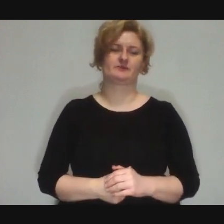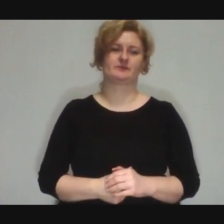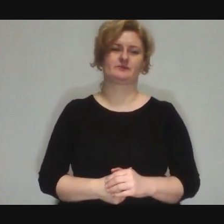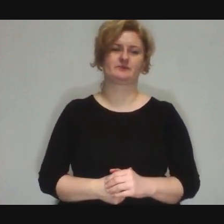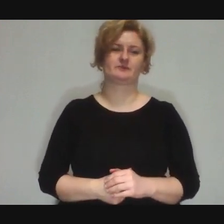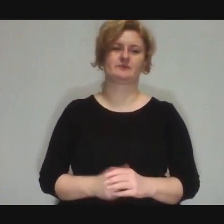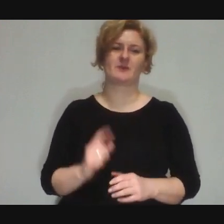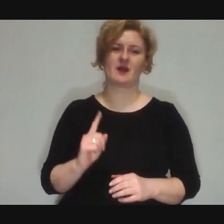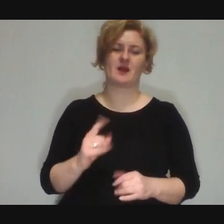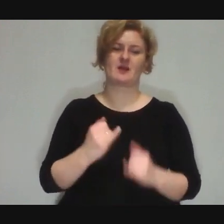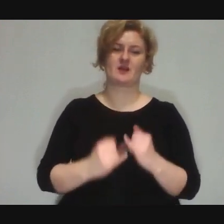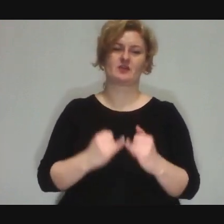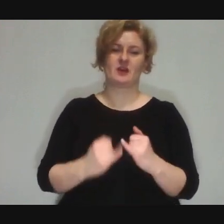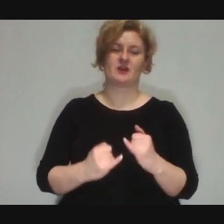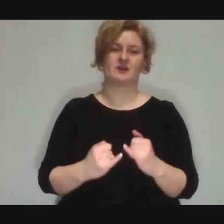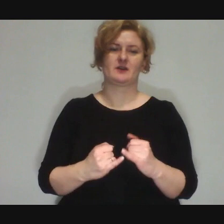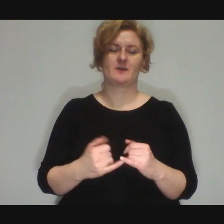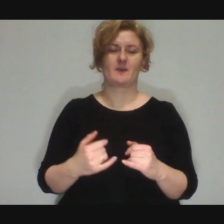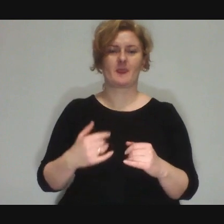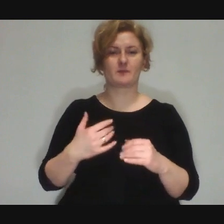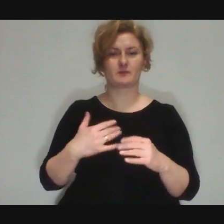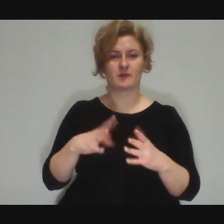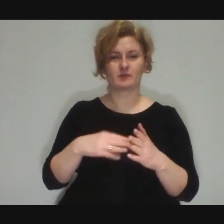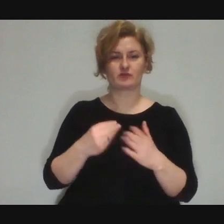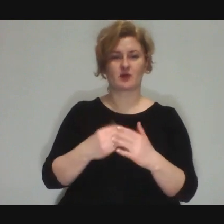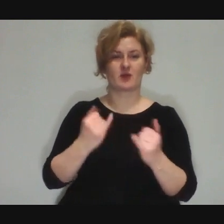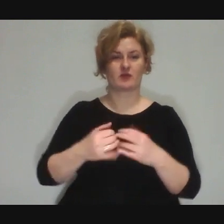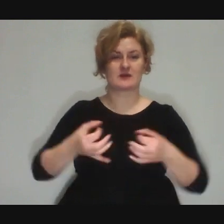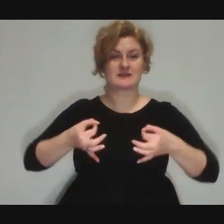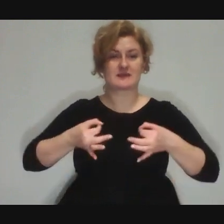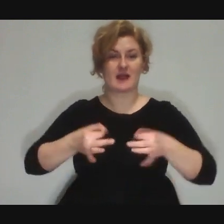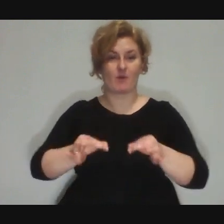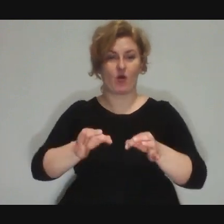But when you stop the traffic in the street, you take somebody out of the car,